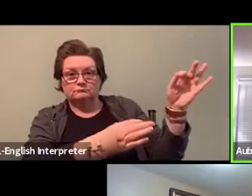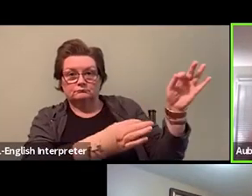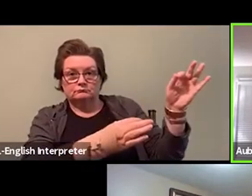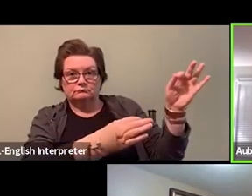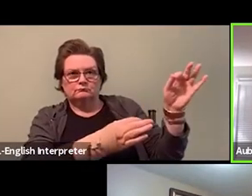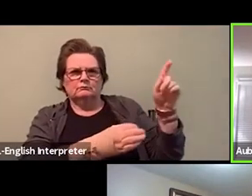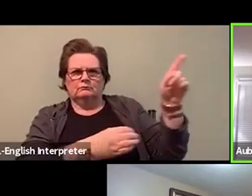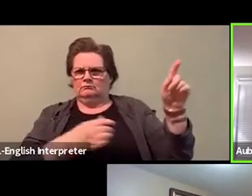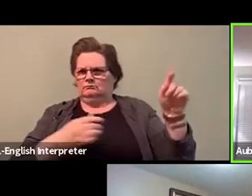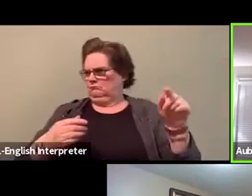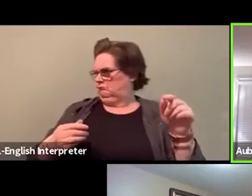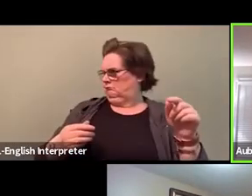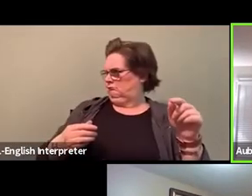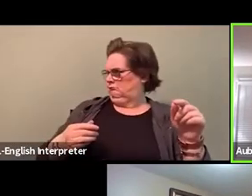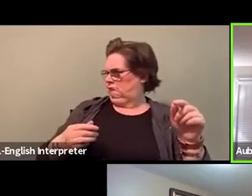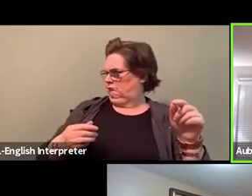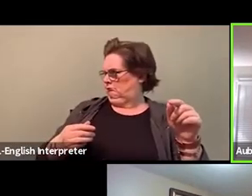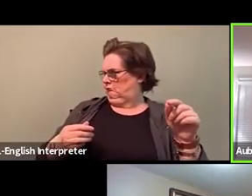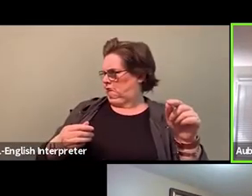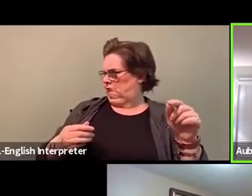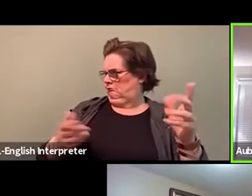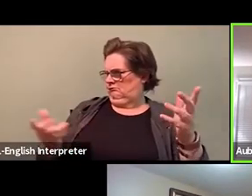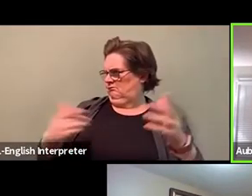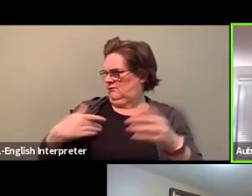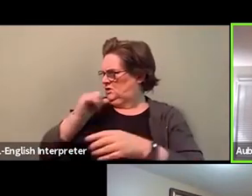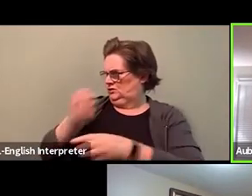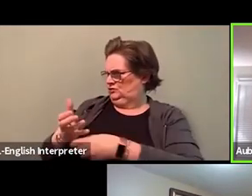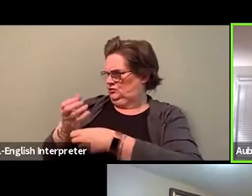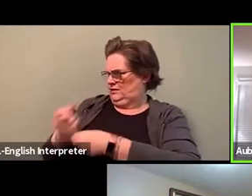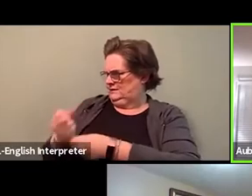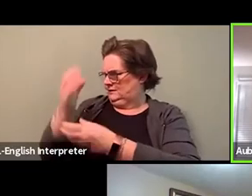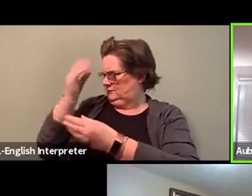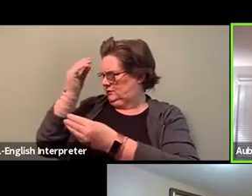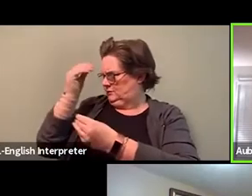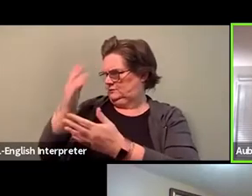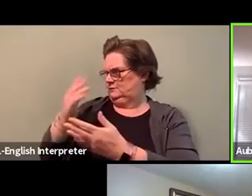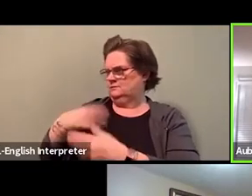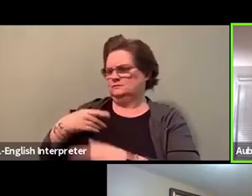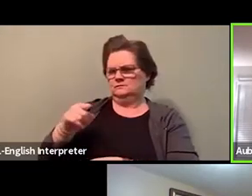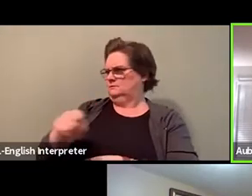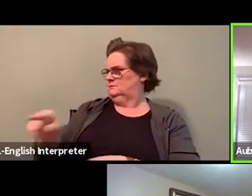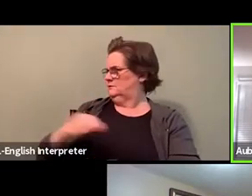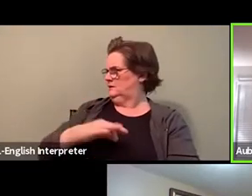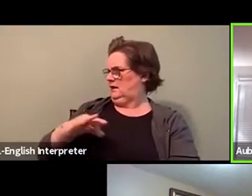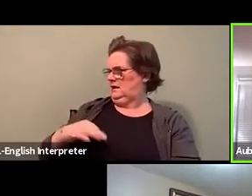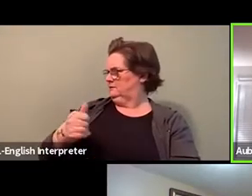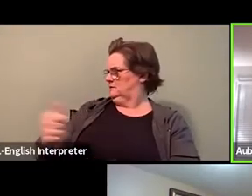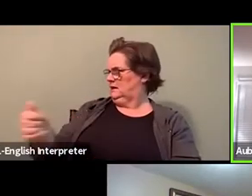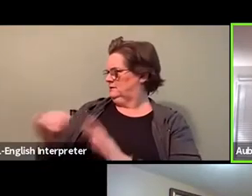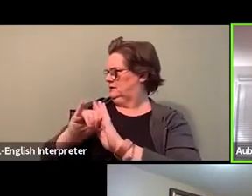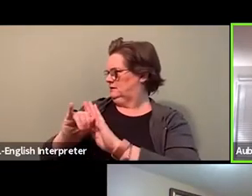So why don't we do one together? And so it was the first time the employer did a census survey for our agency.